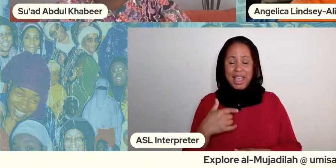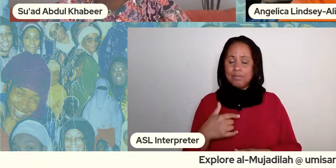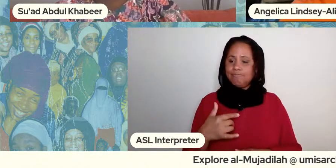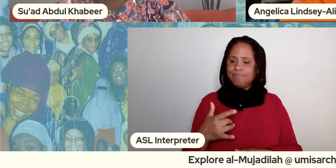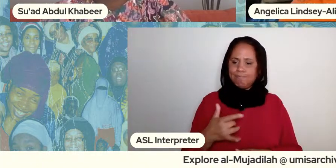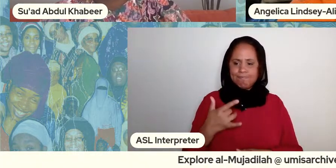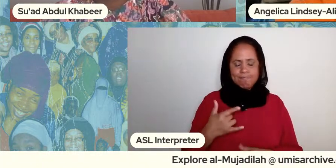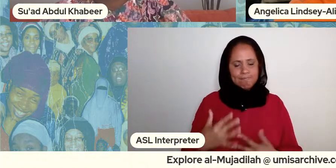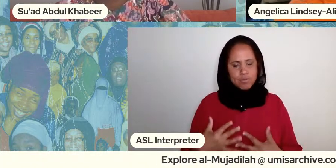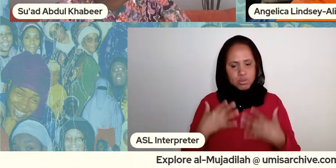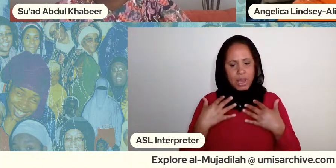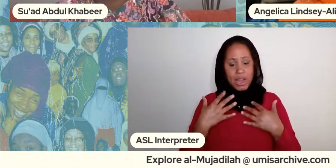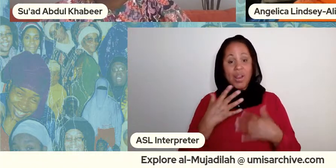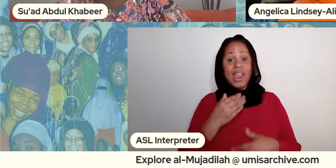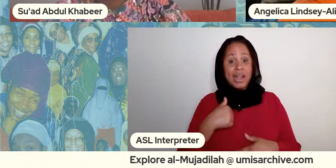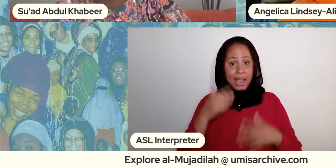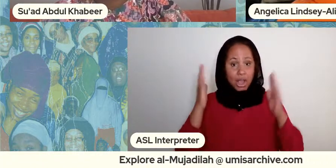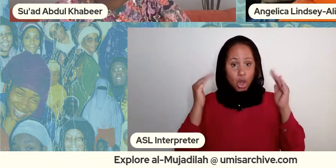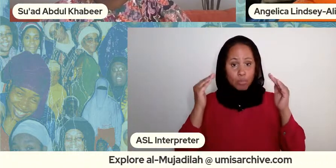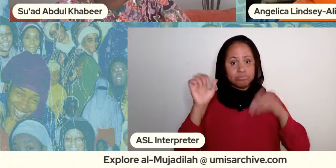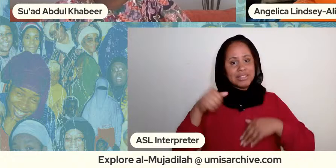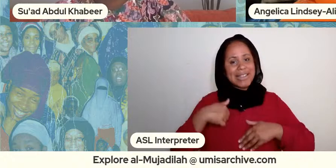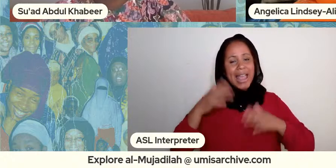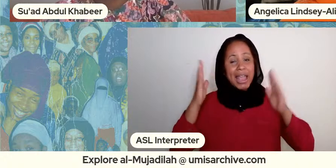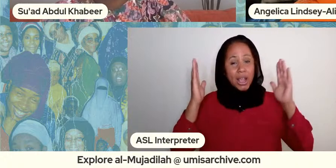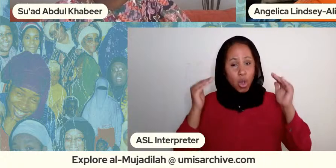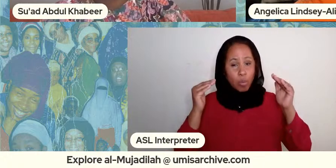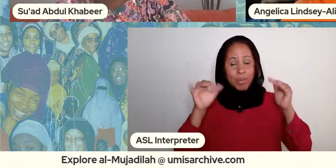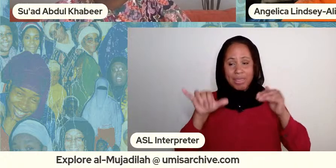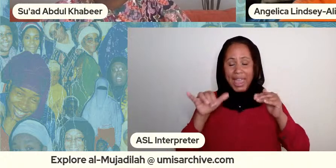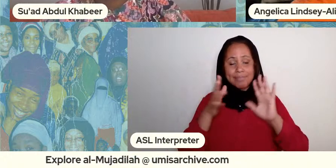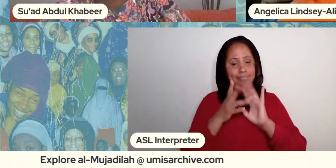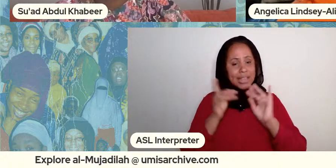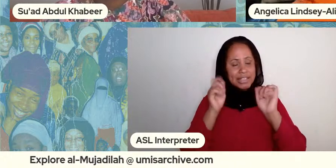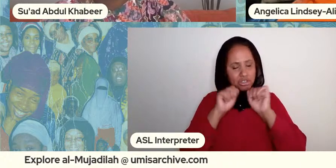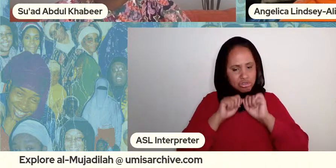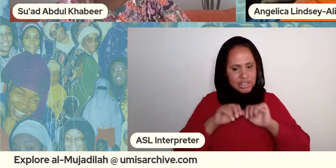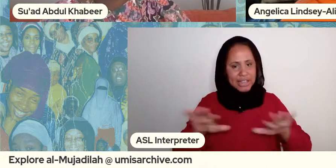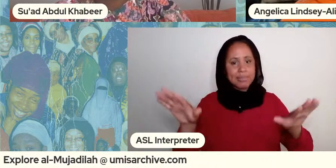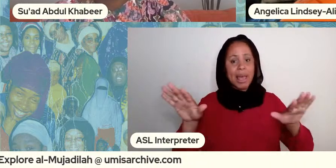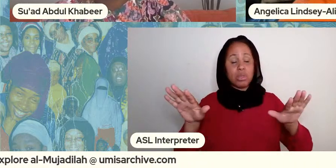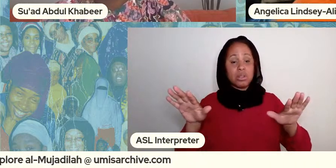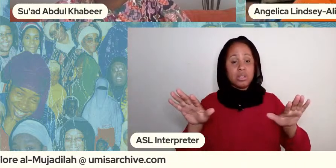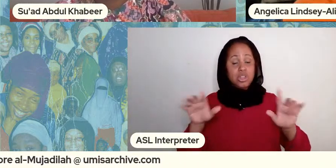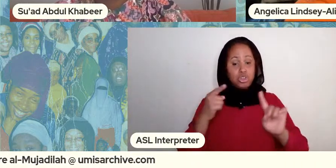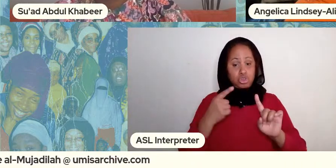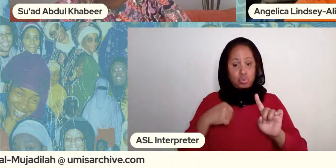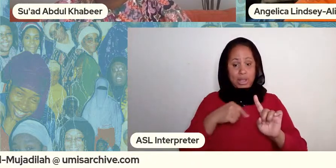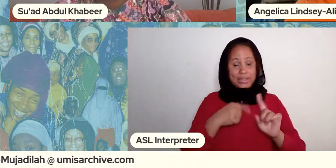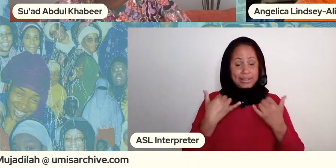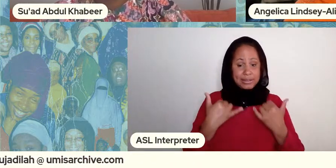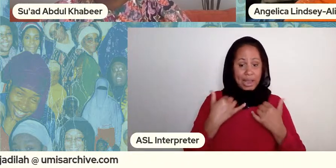i and i do hope i do hope that it sends a message to us you know in 2021 that we take more pictures